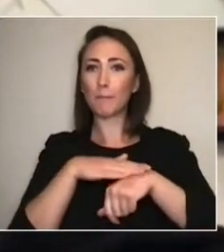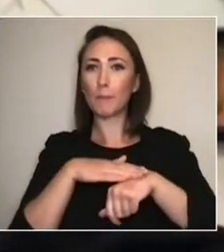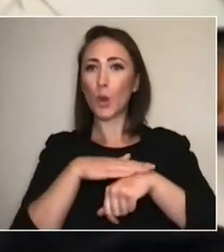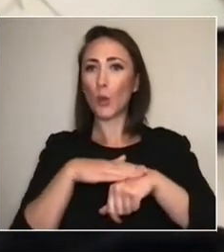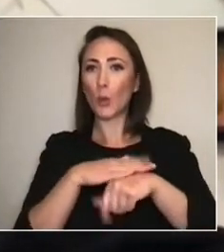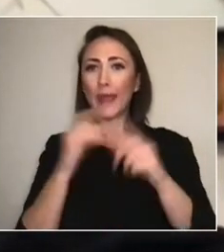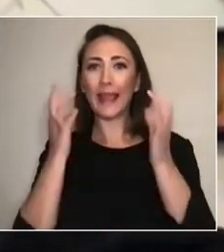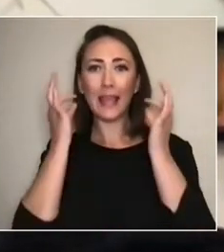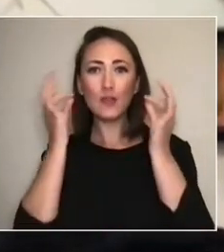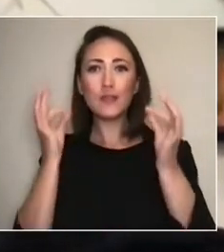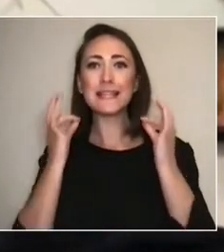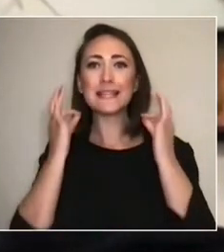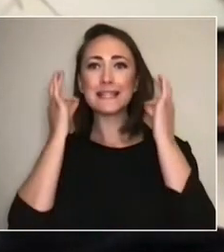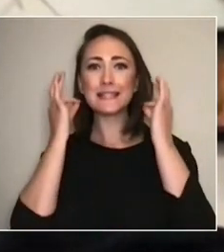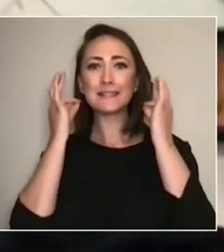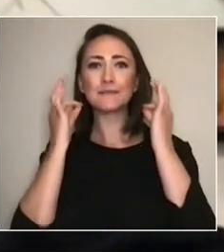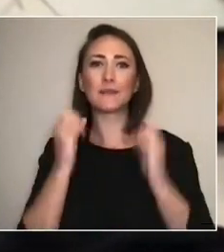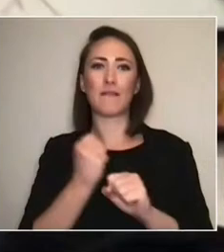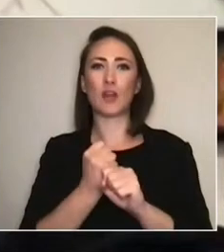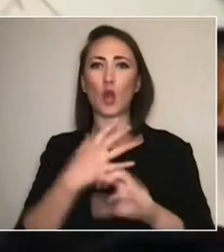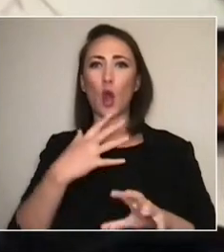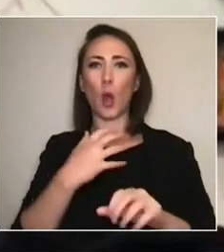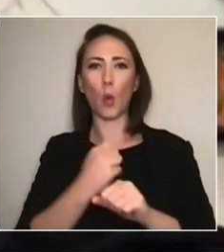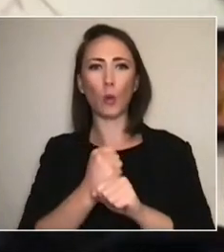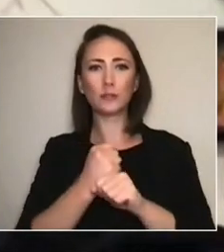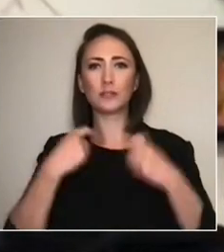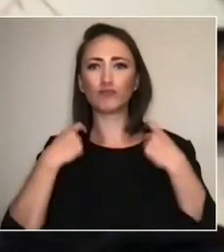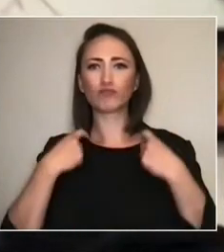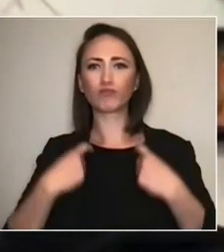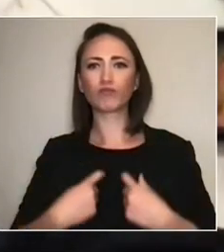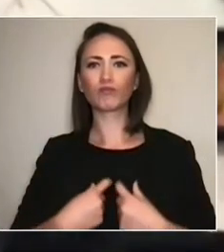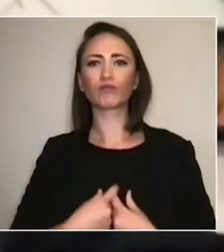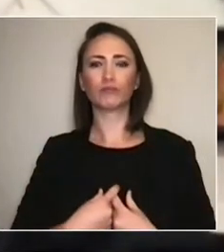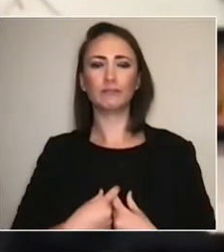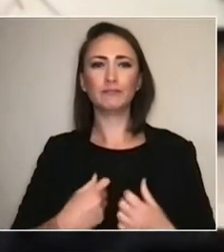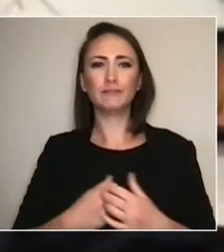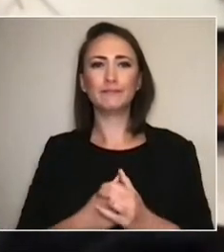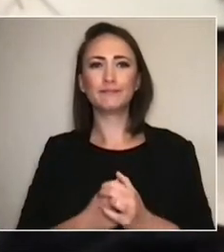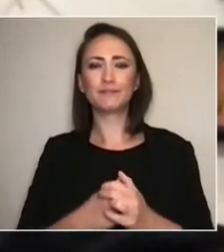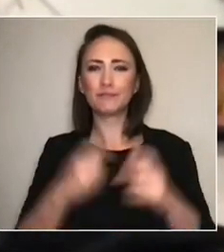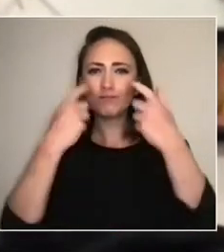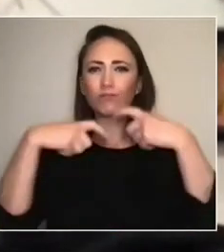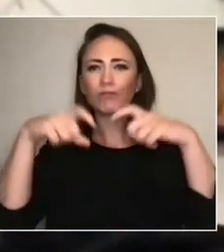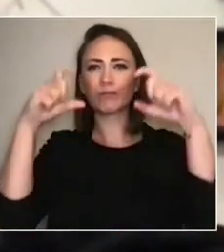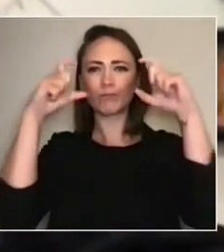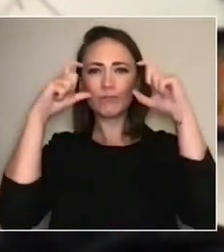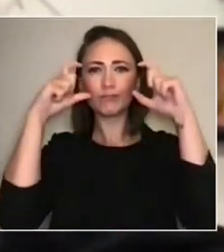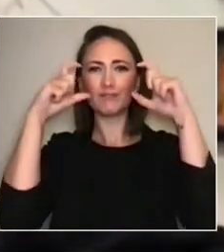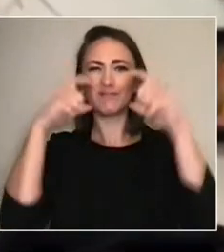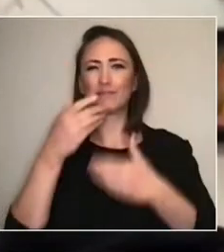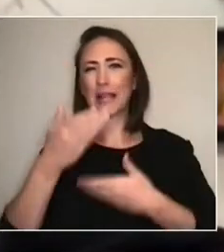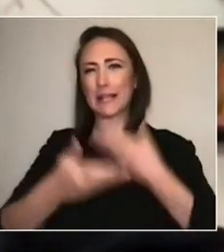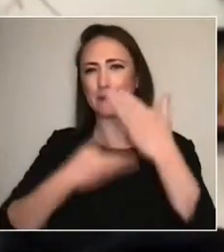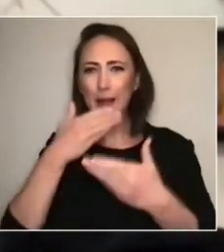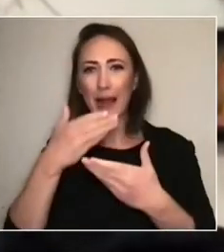really thick-rimmed spectacles and a navy blue top. Before we get this party started,